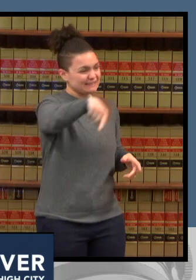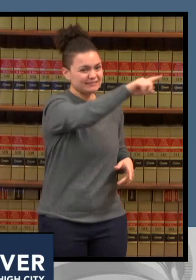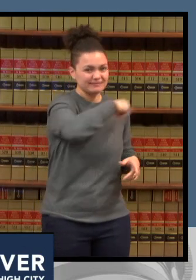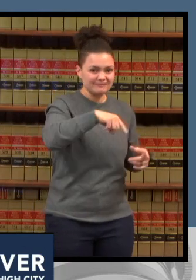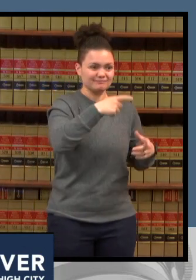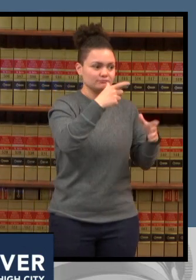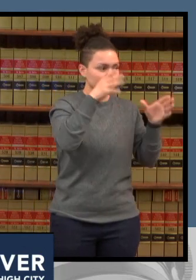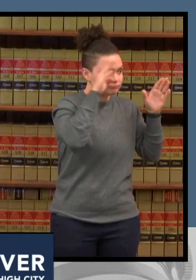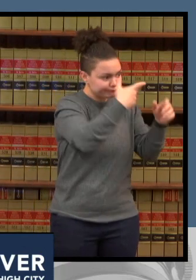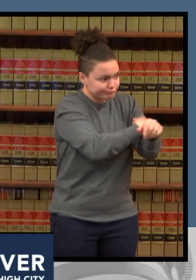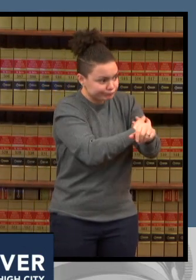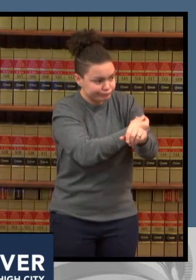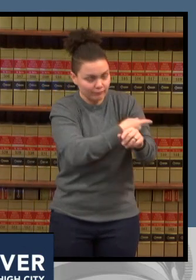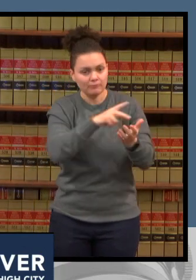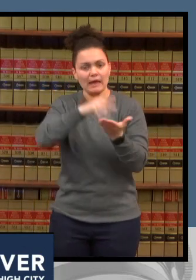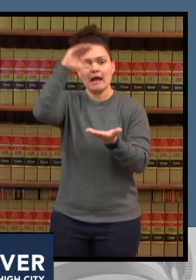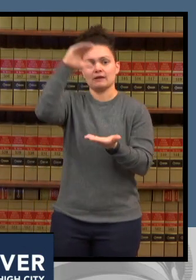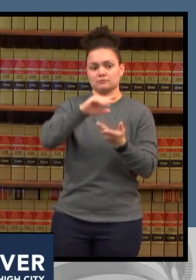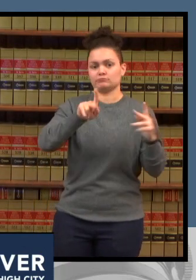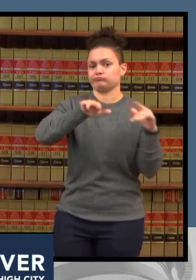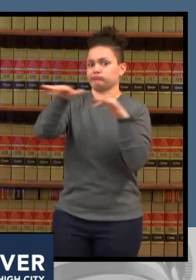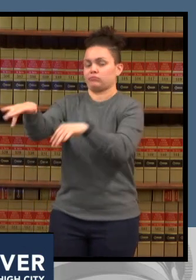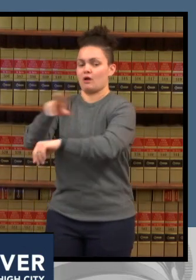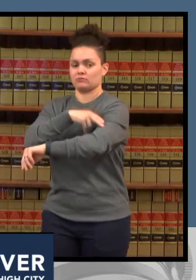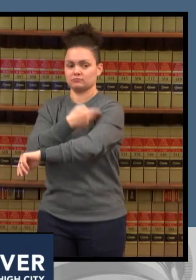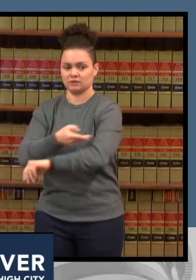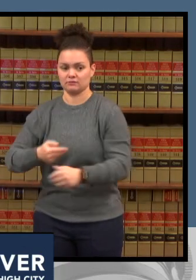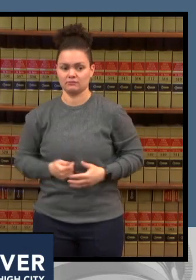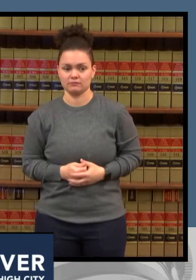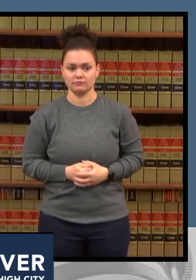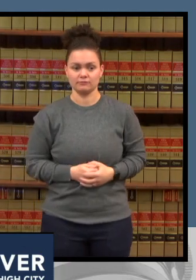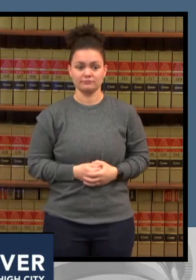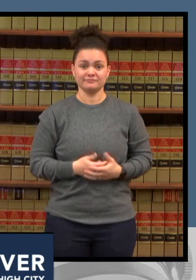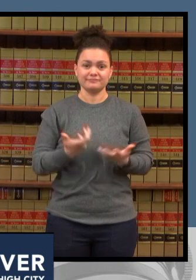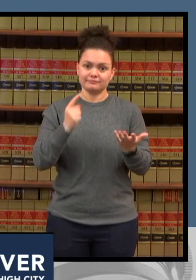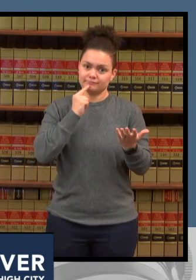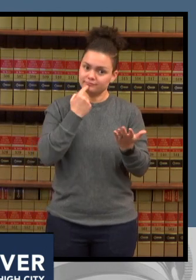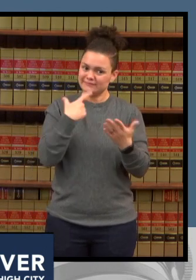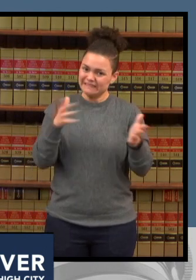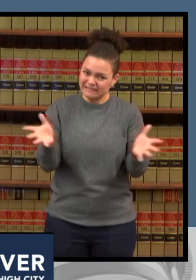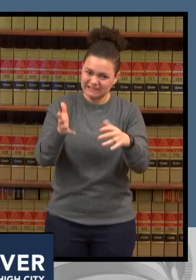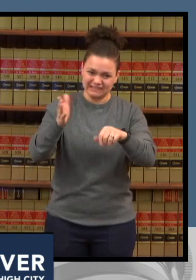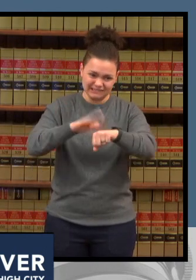need considering the recent fire in boulder county has taken one of our regional hospitals